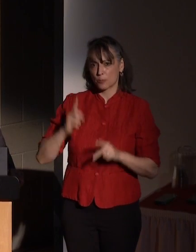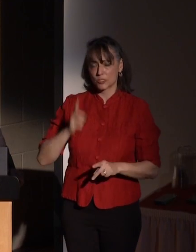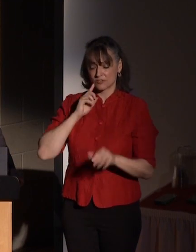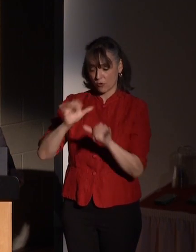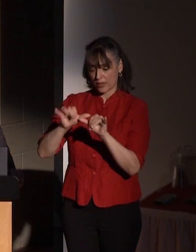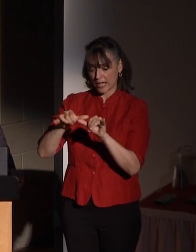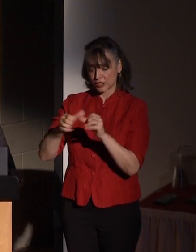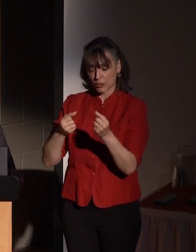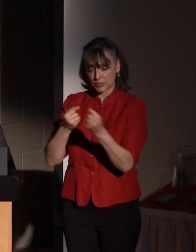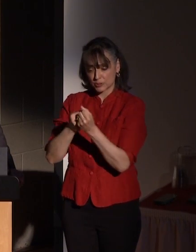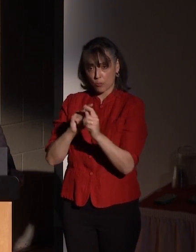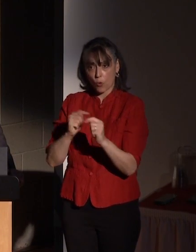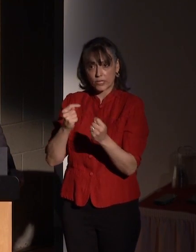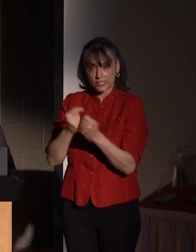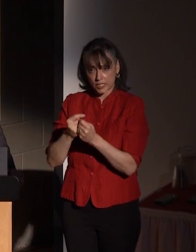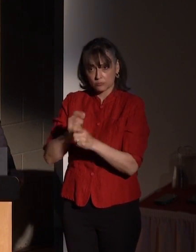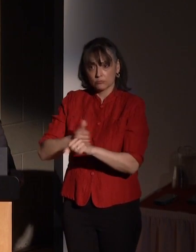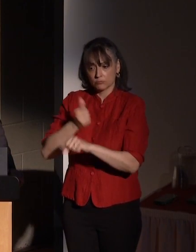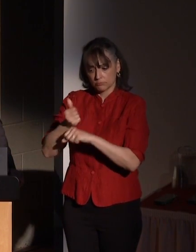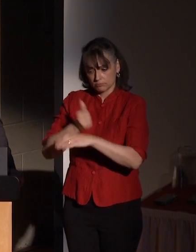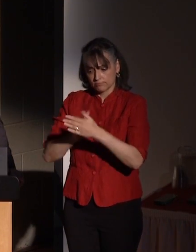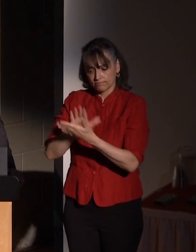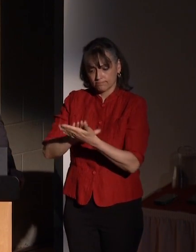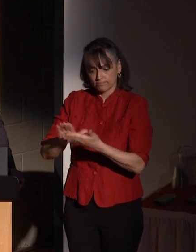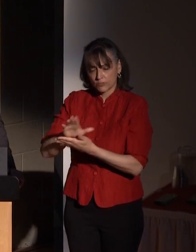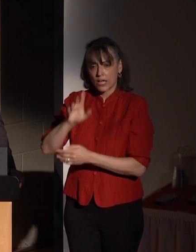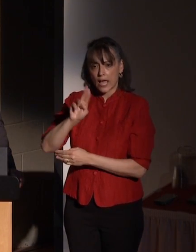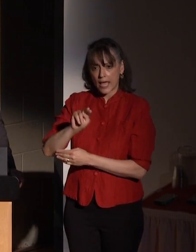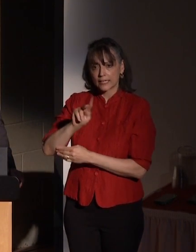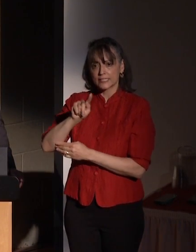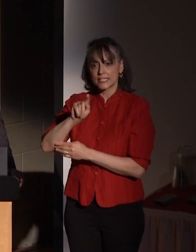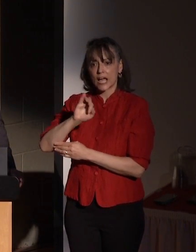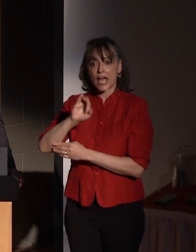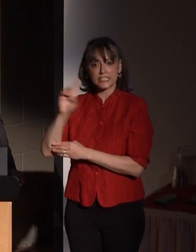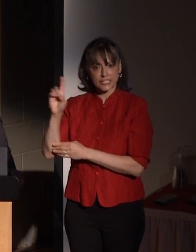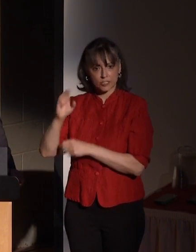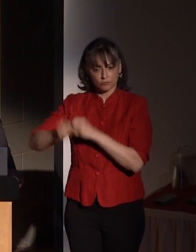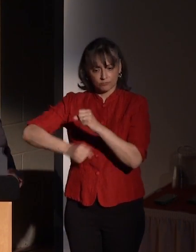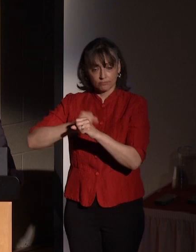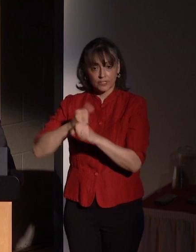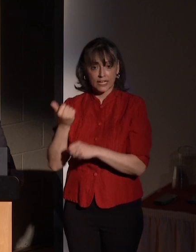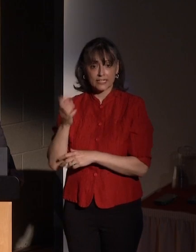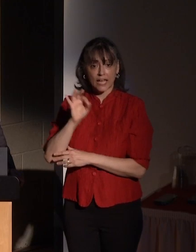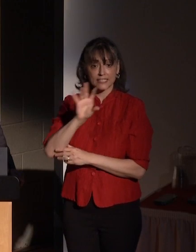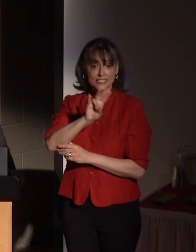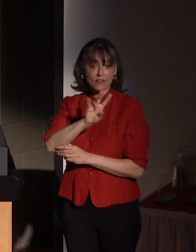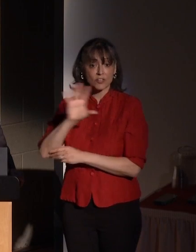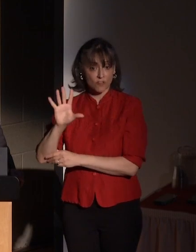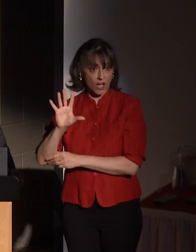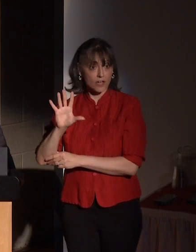support team at the National Technical Institute for the Deaf in 1975.